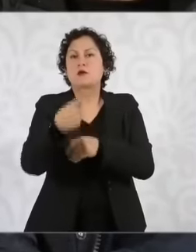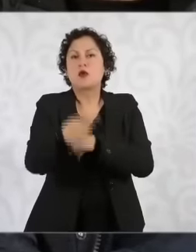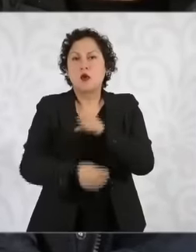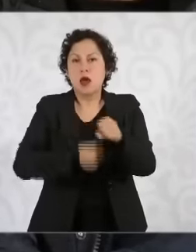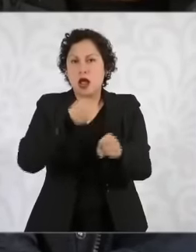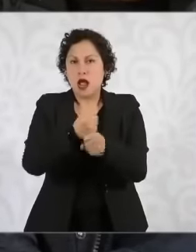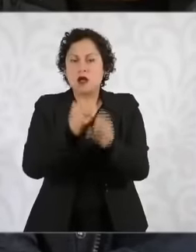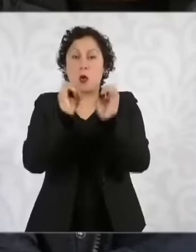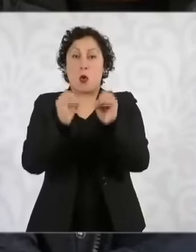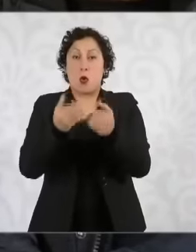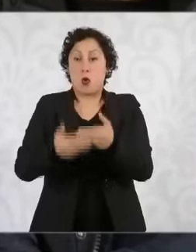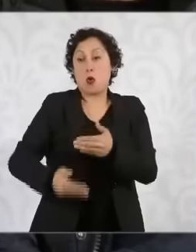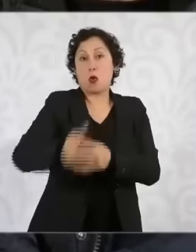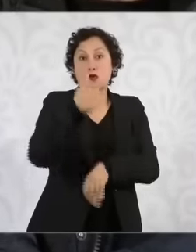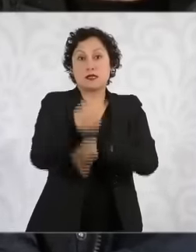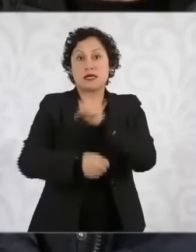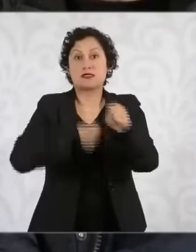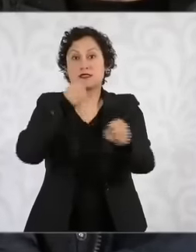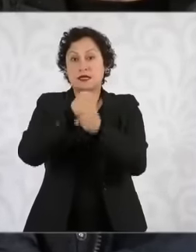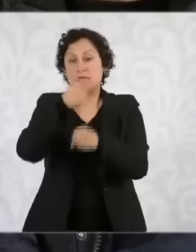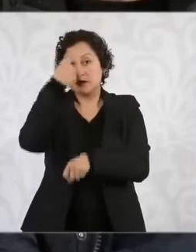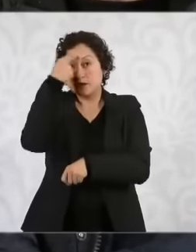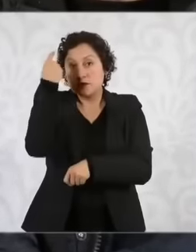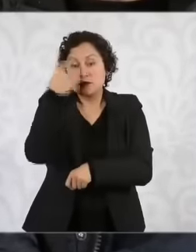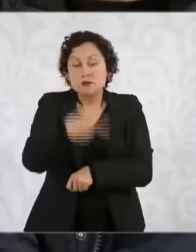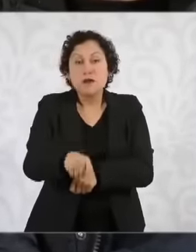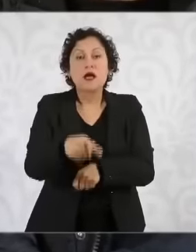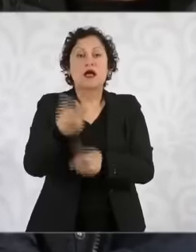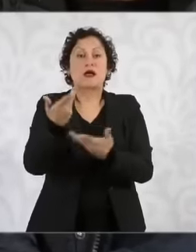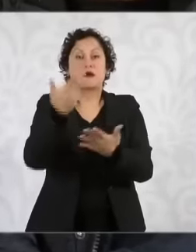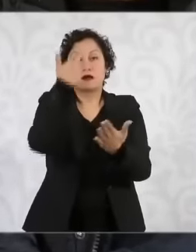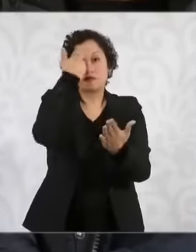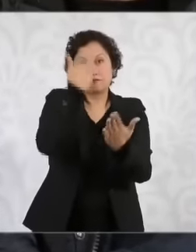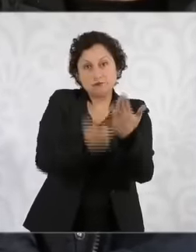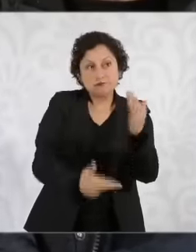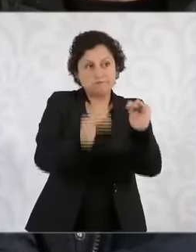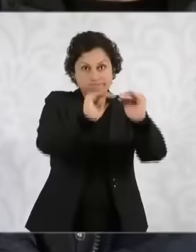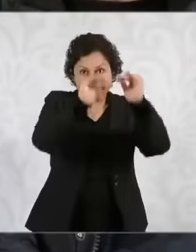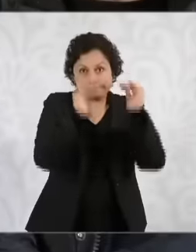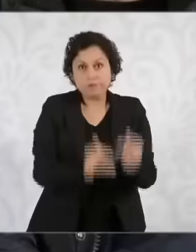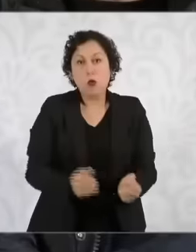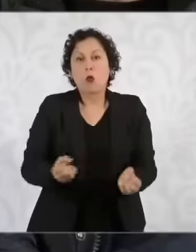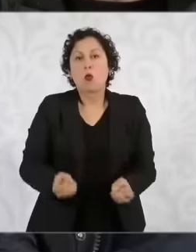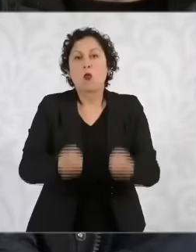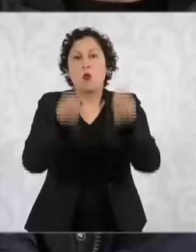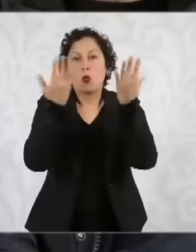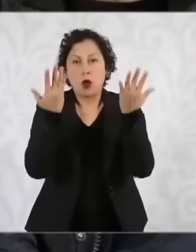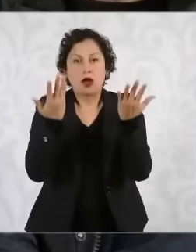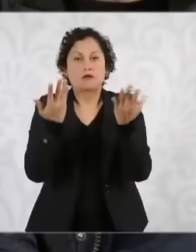be able to see this decrease in crimes, that first of all and also ask about the situation